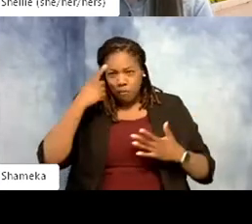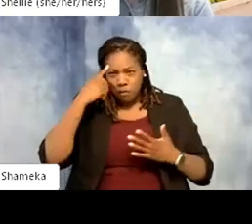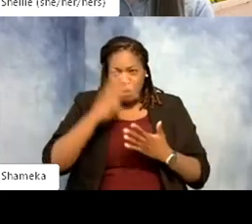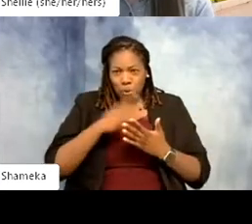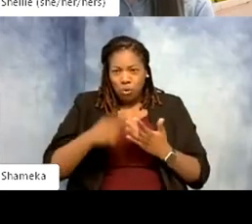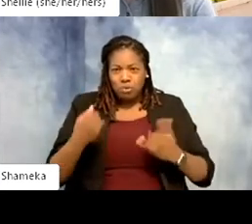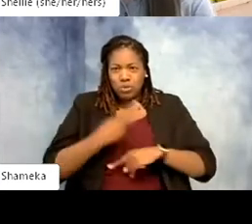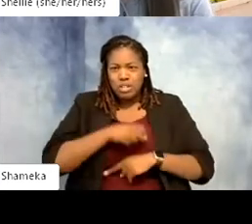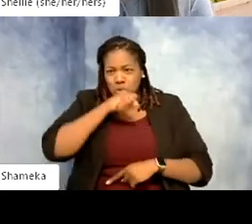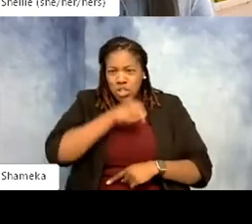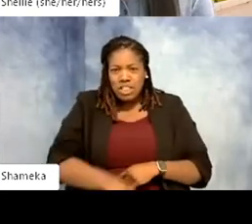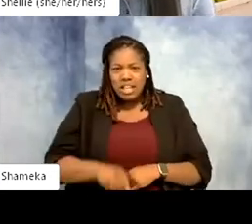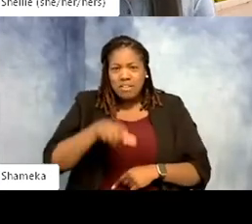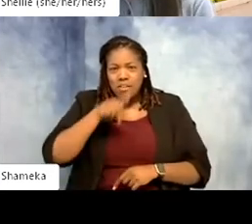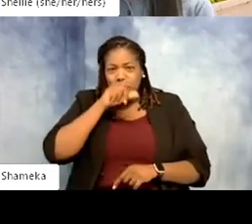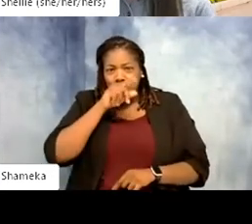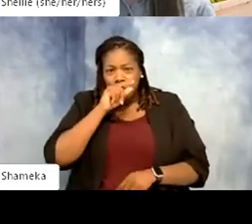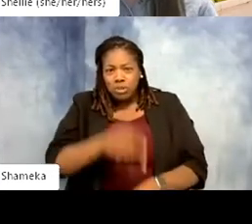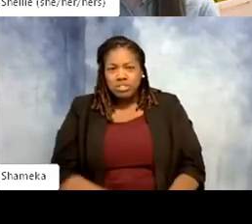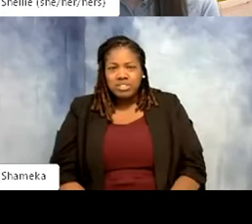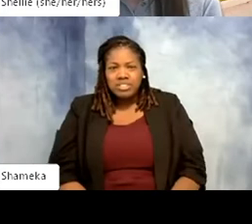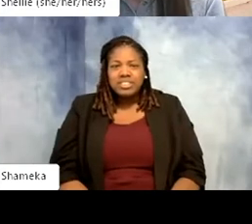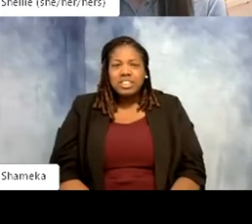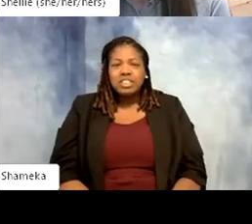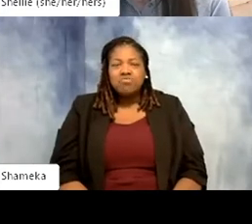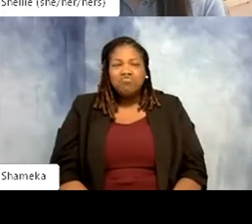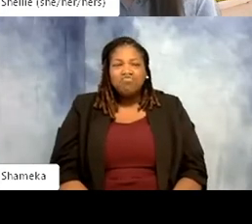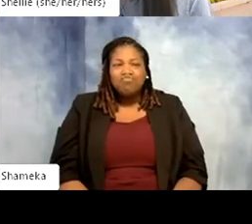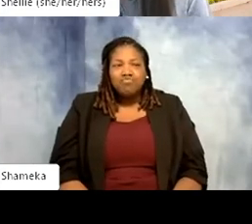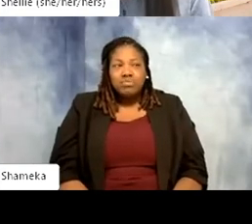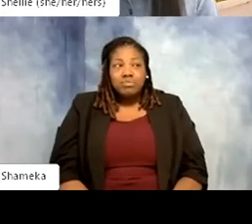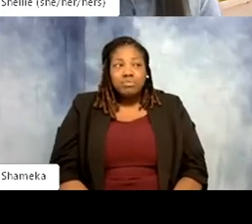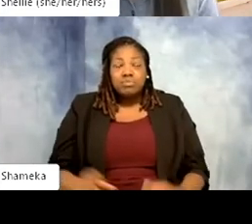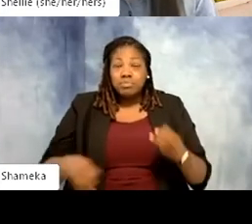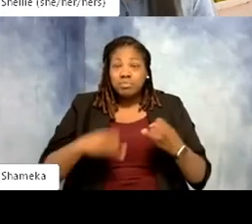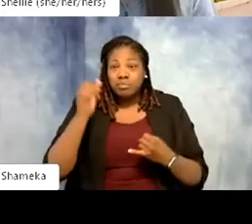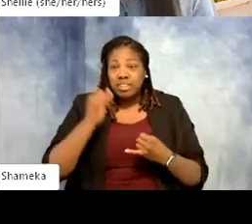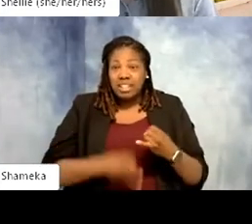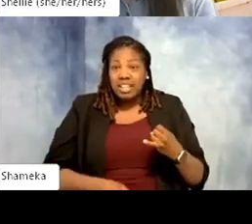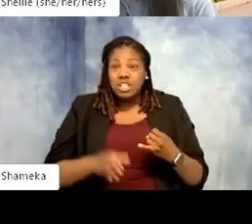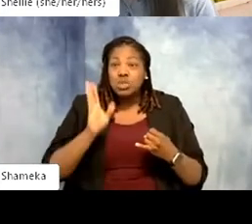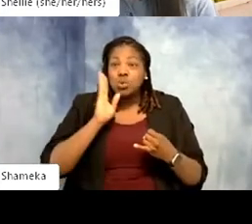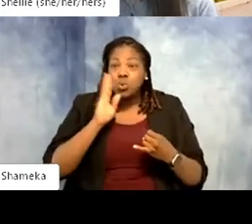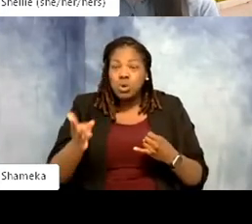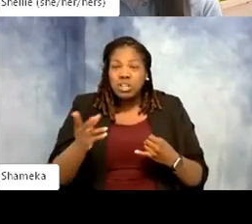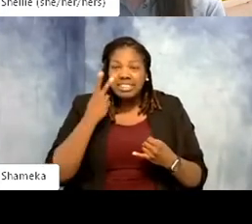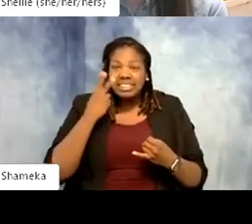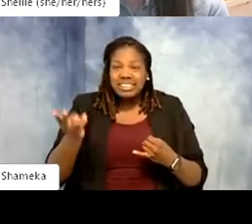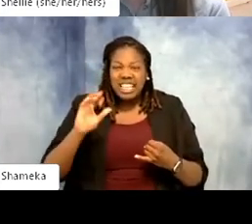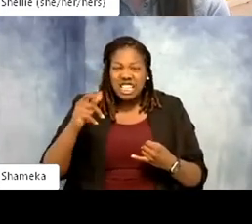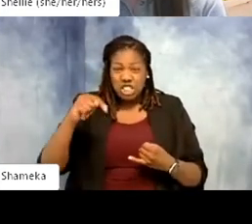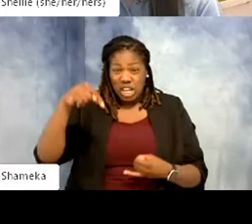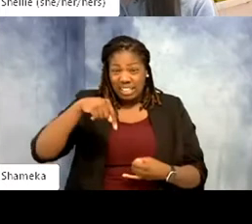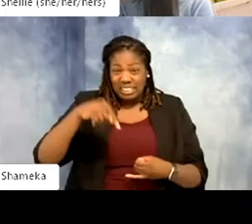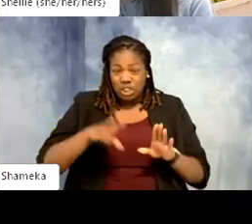birds. Yes so many thumbs up. And lastly you will also see that the chat is open for you to message